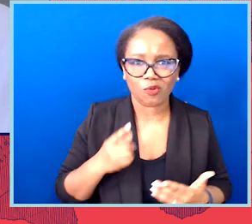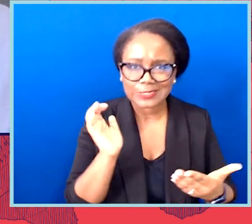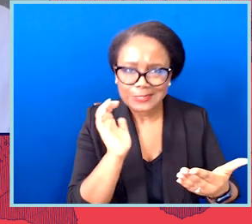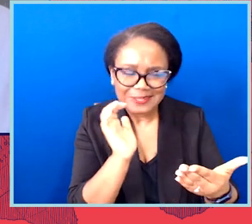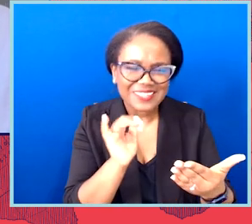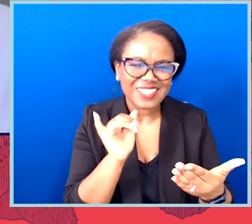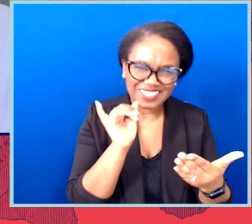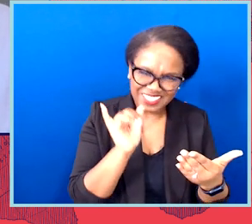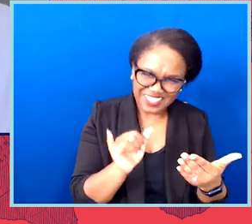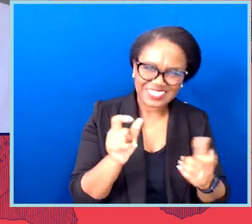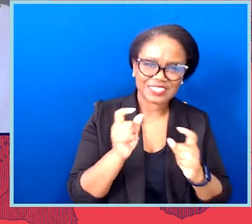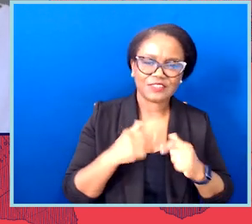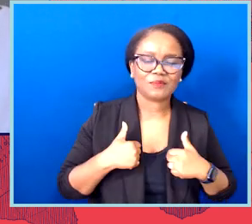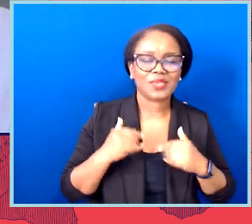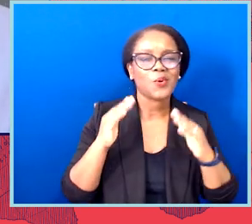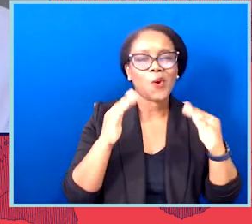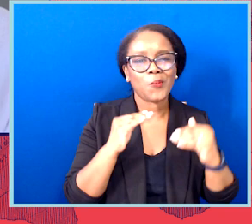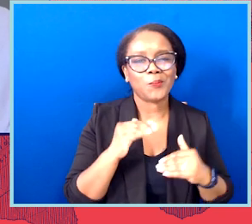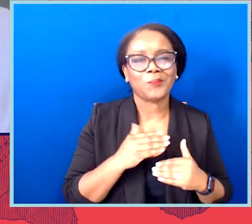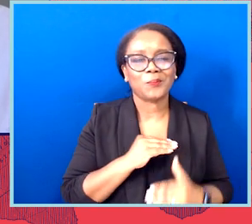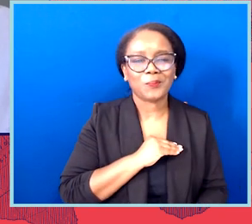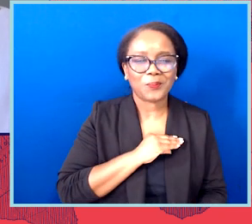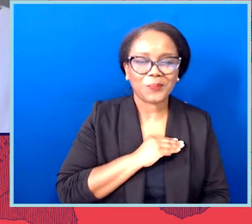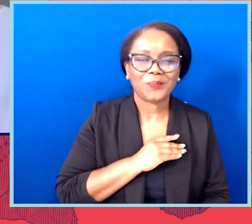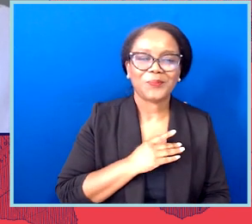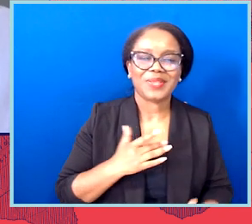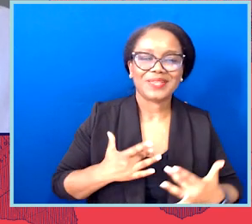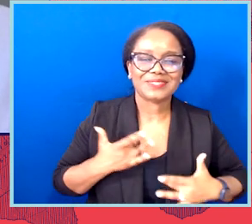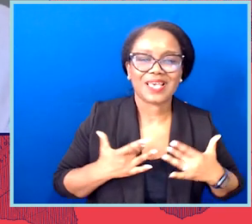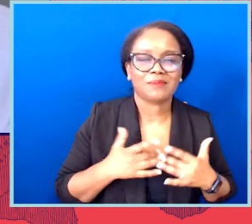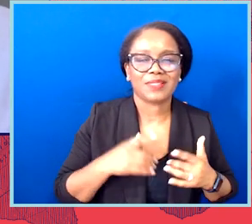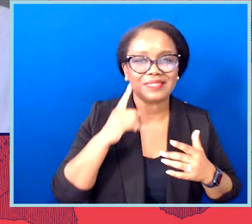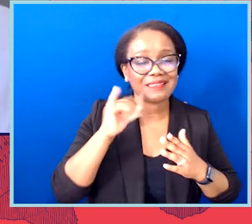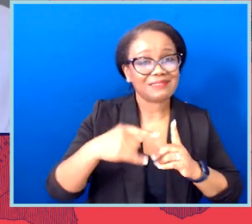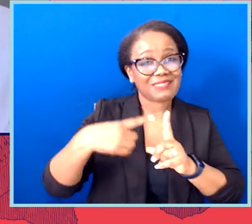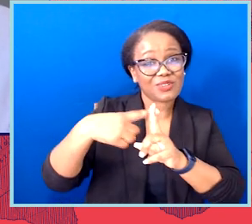I love it. And it's giving me a lot of hope. This is exciting and really promising work.